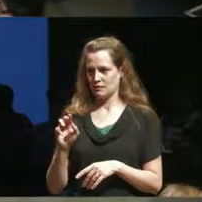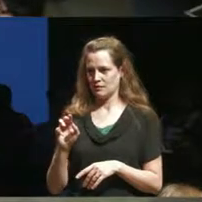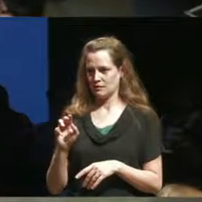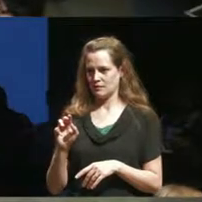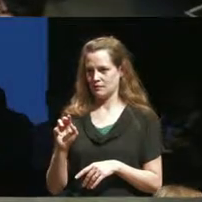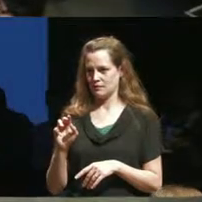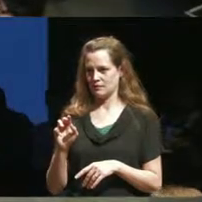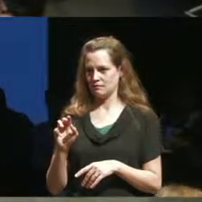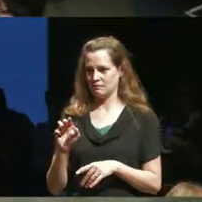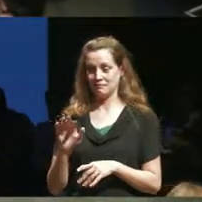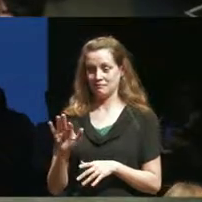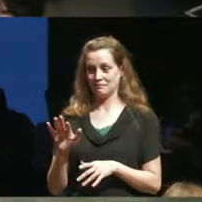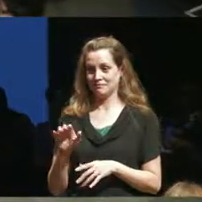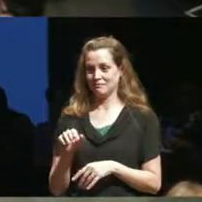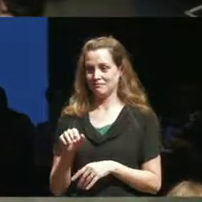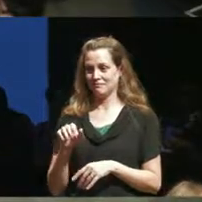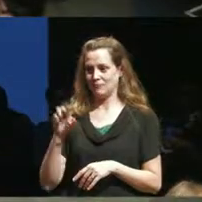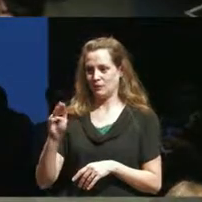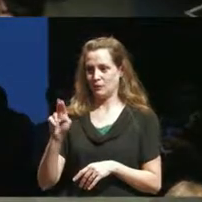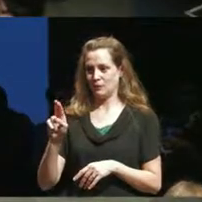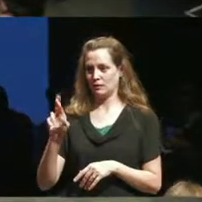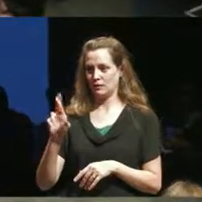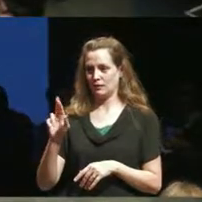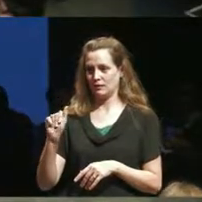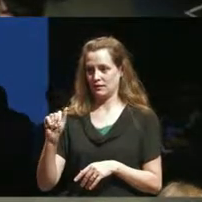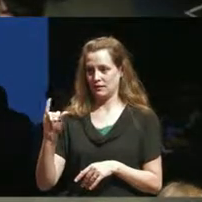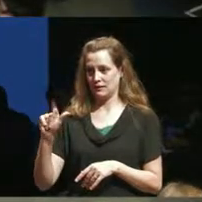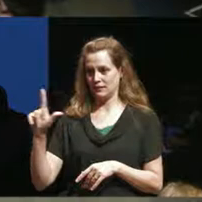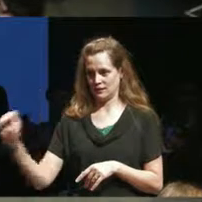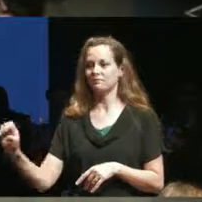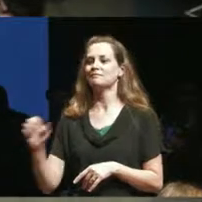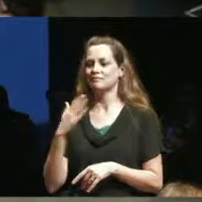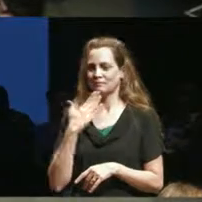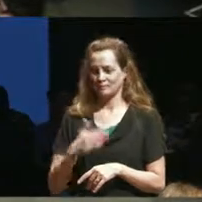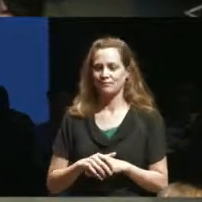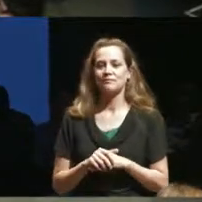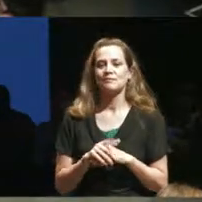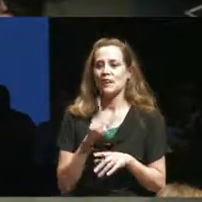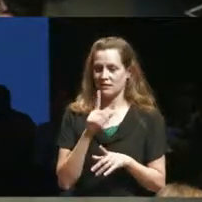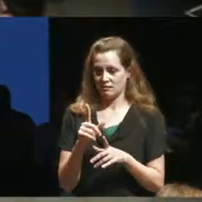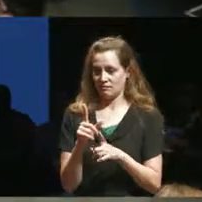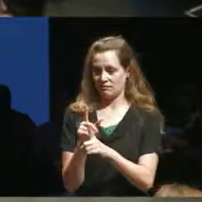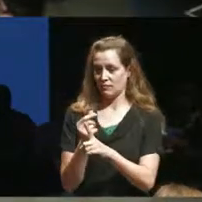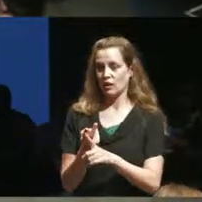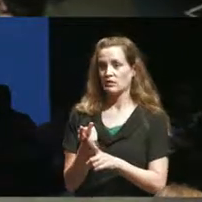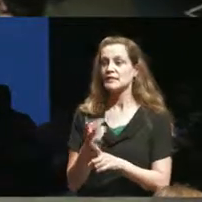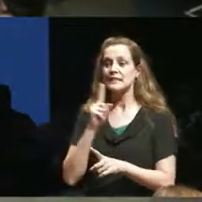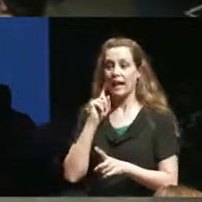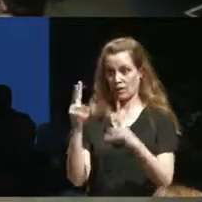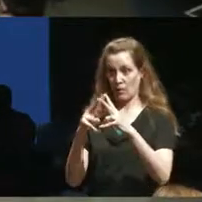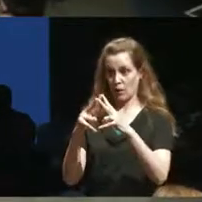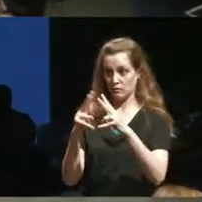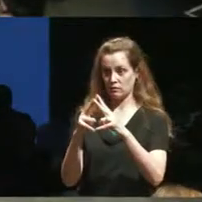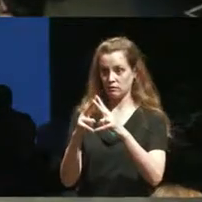couple a deaf man and women who was hard of hearing and the and the the wife